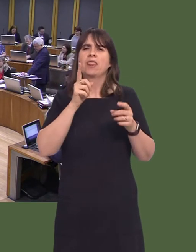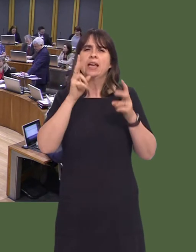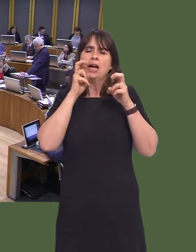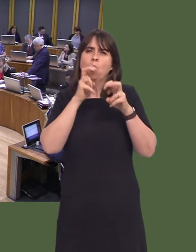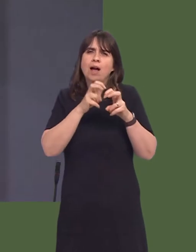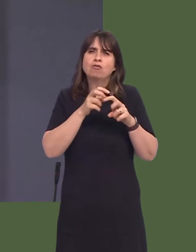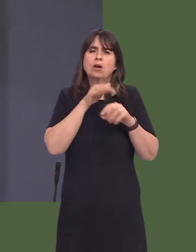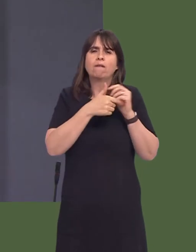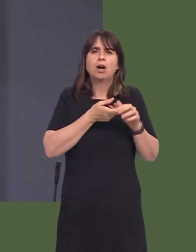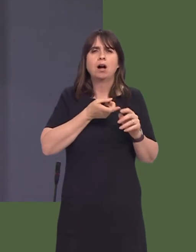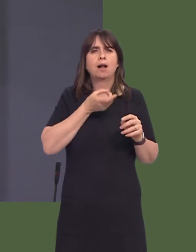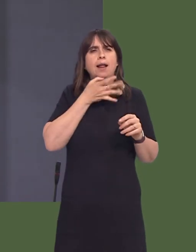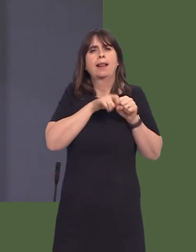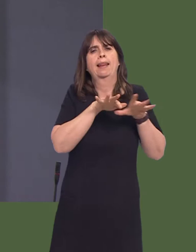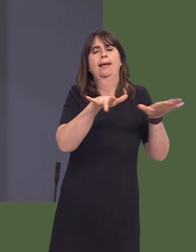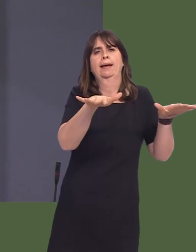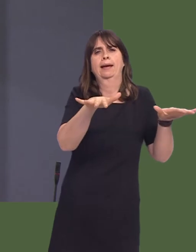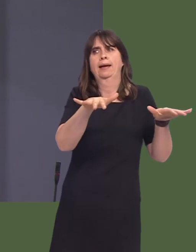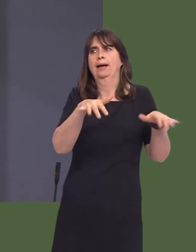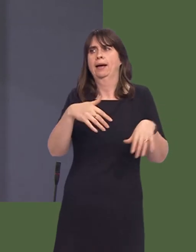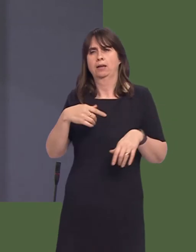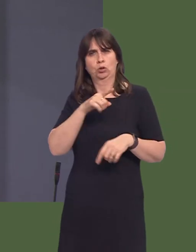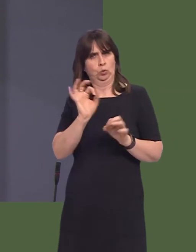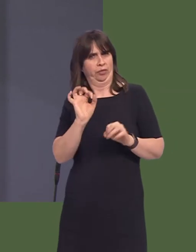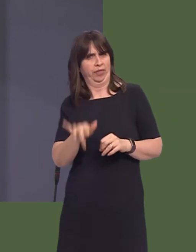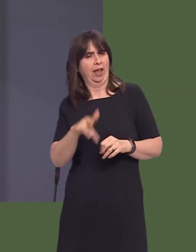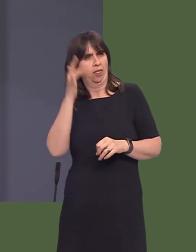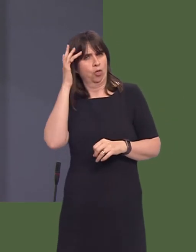from the legal challenge to block the debate, I would've thought that you would've respected